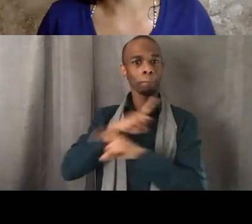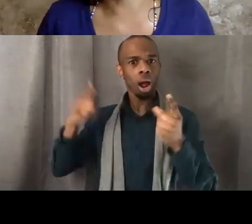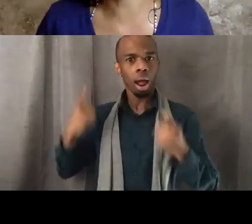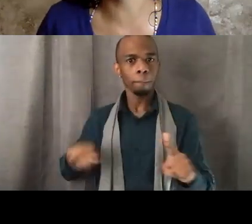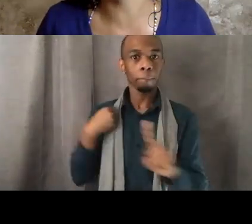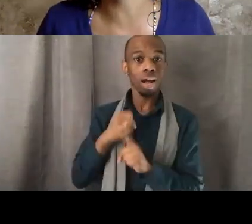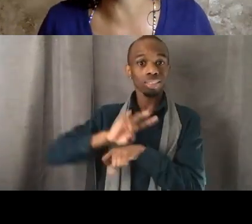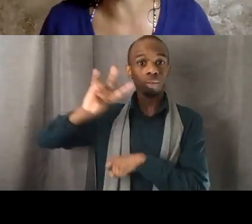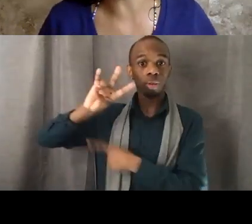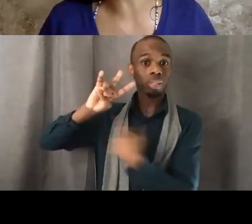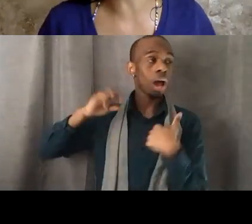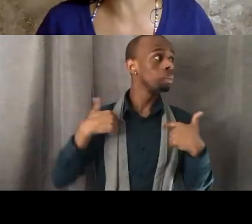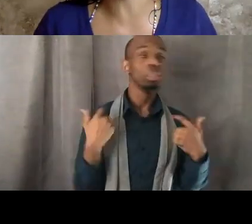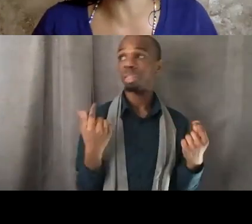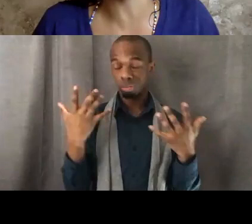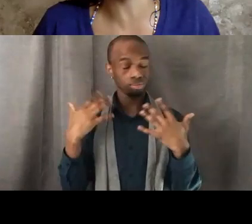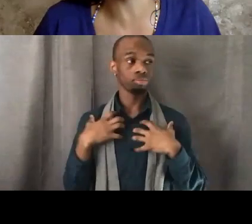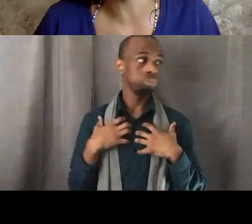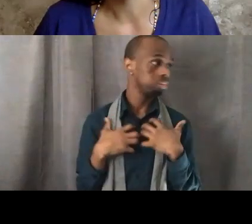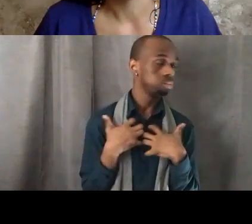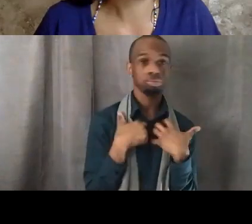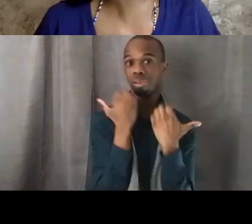Also some folks have been